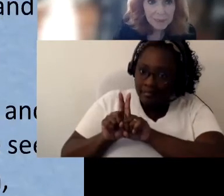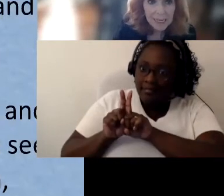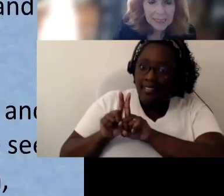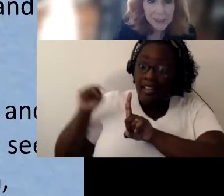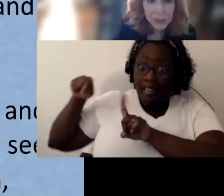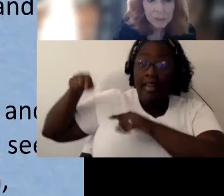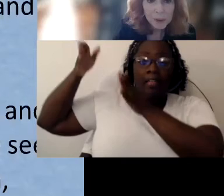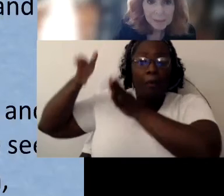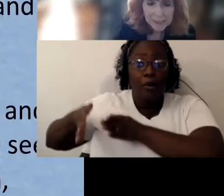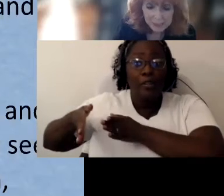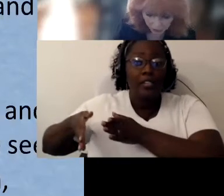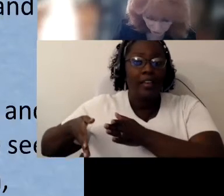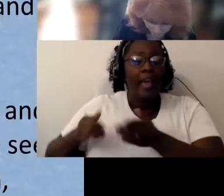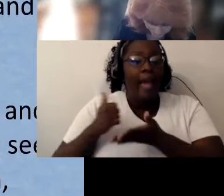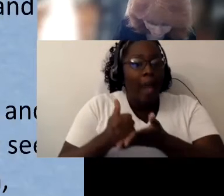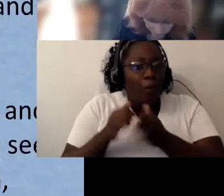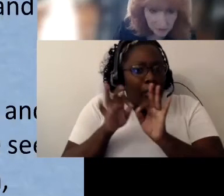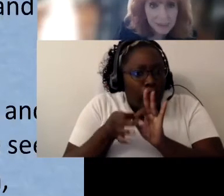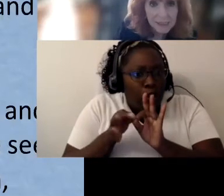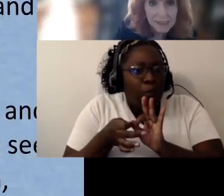and interpreting messages and utterances